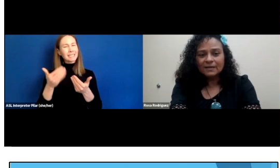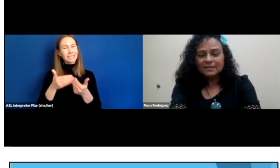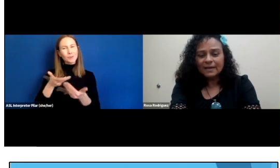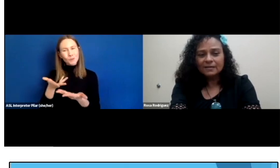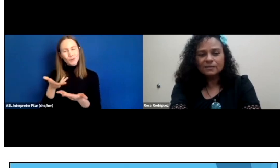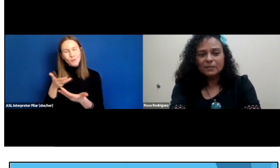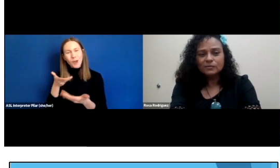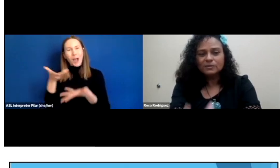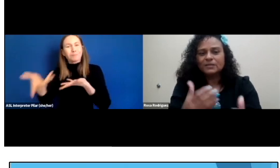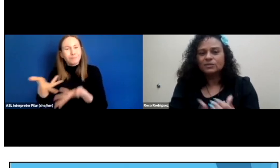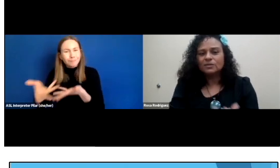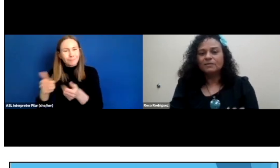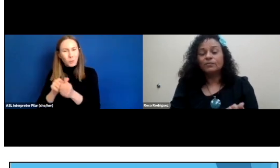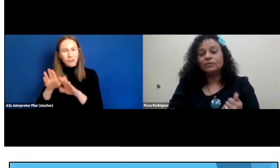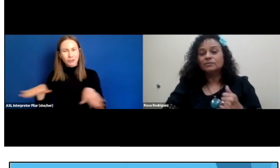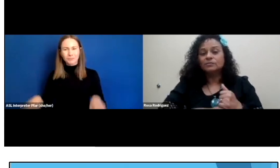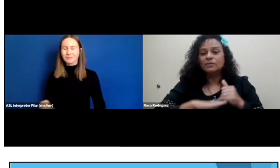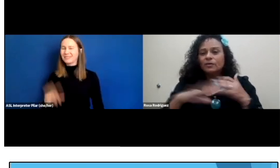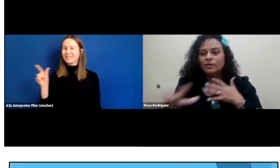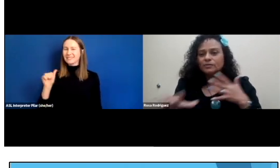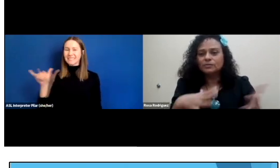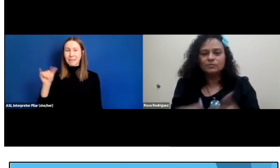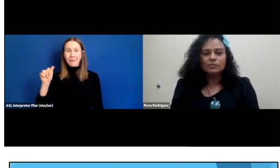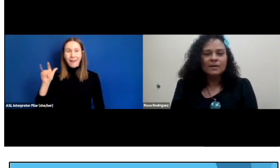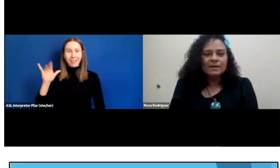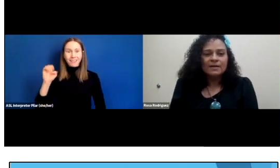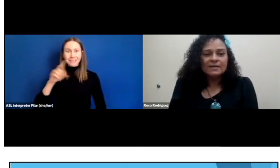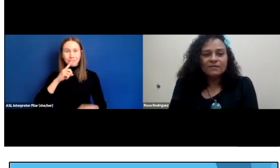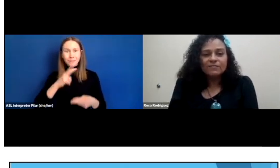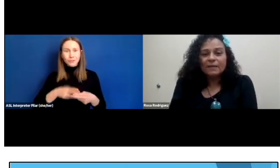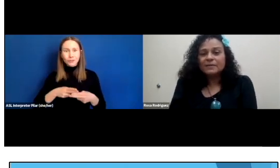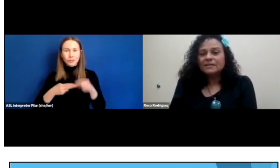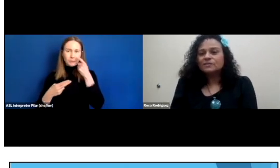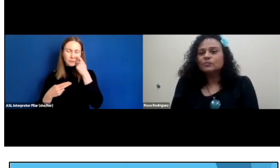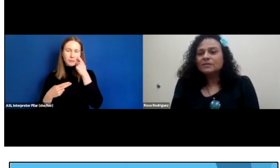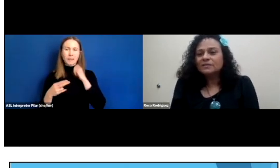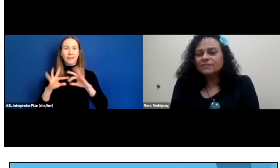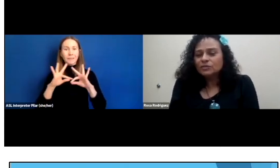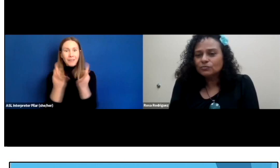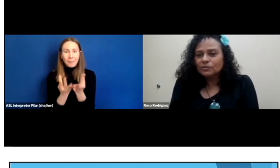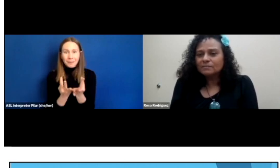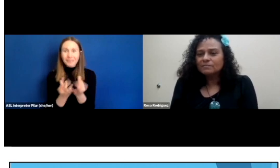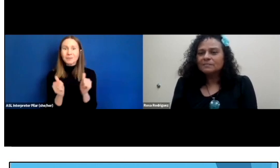As Alice was mentioning before, it's really hard to get families with deaf children